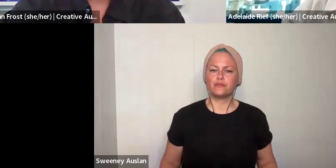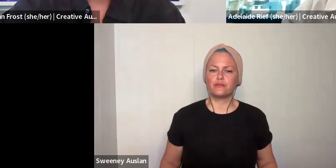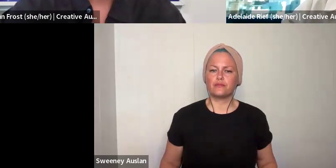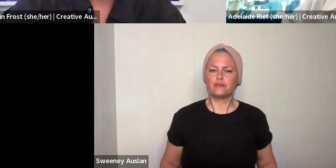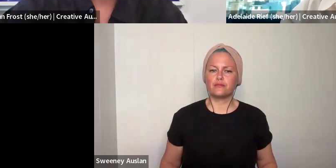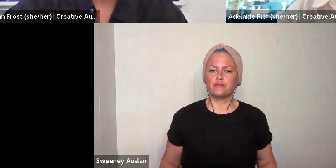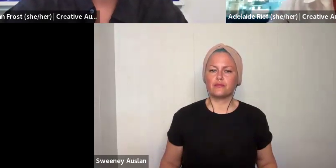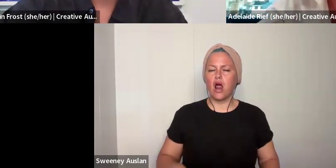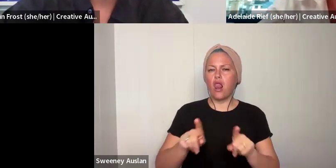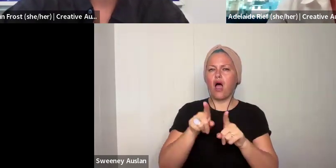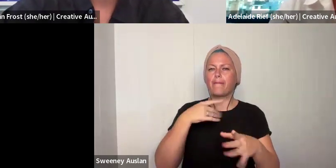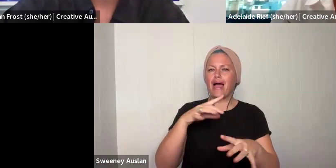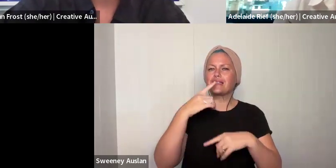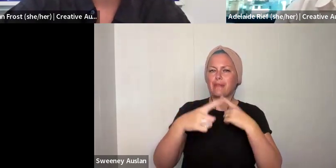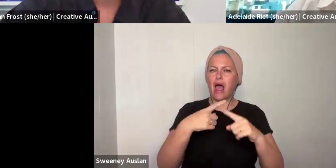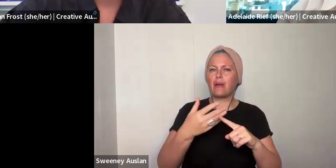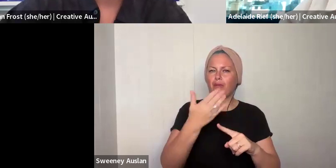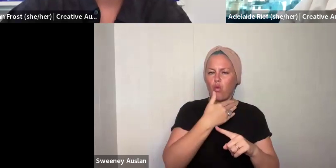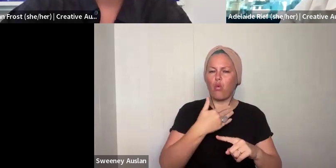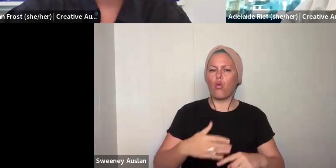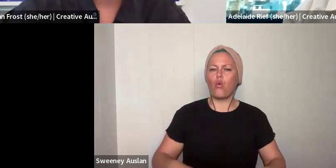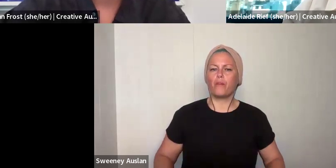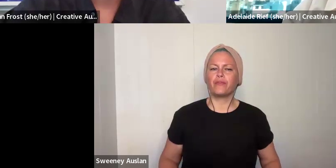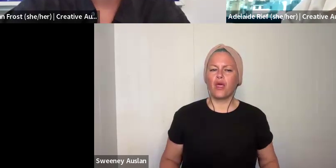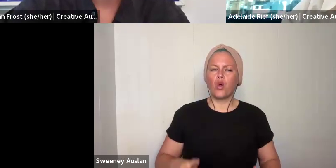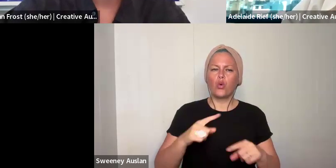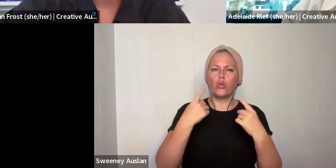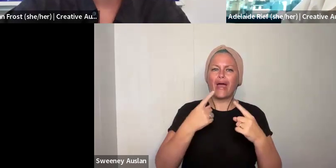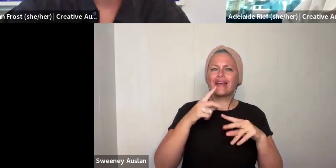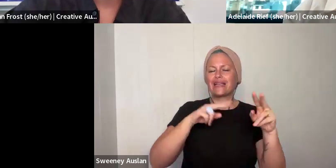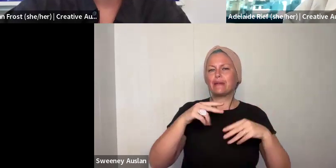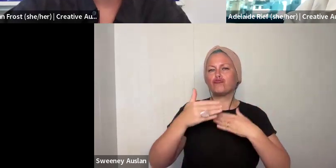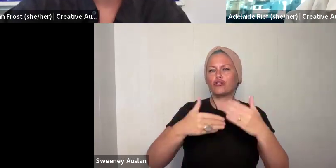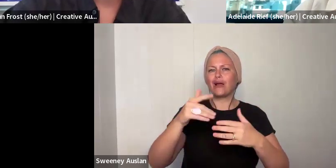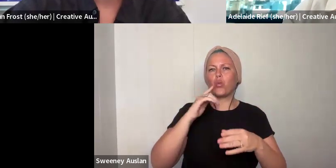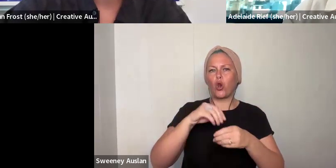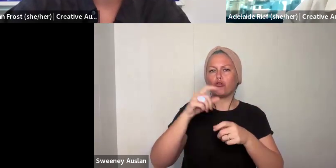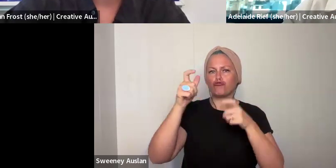As I explained before, the assessment process will include Creative